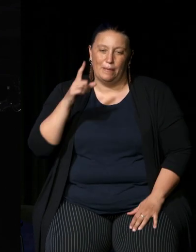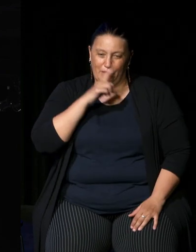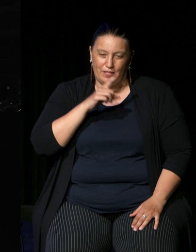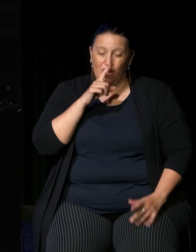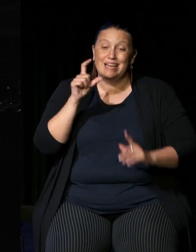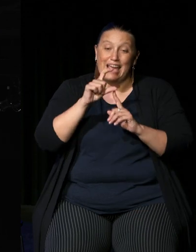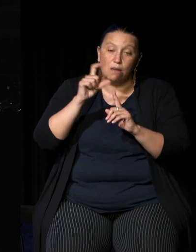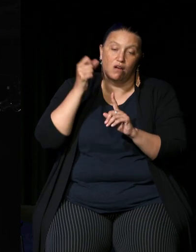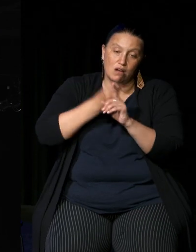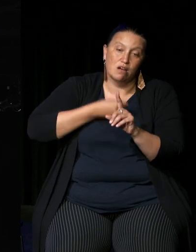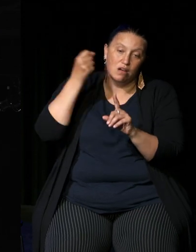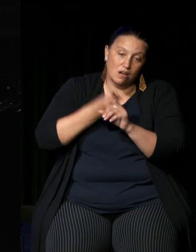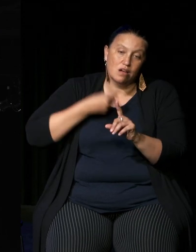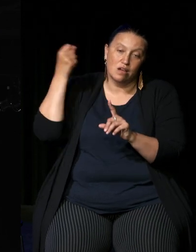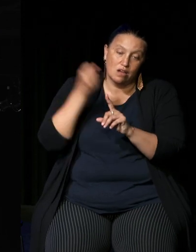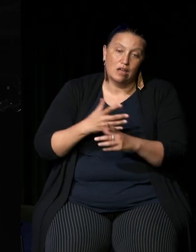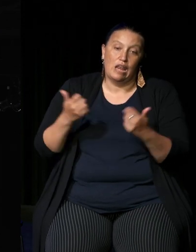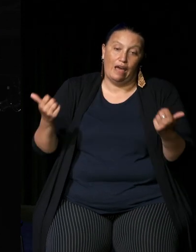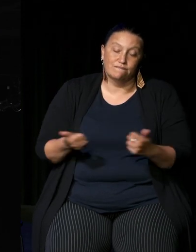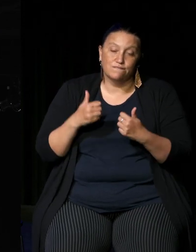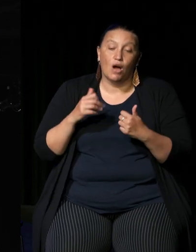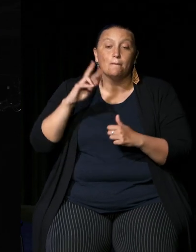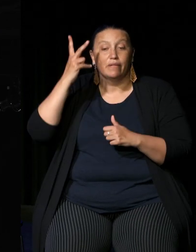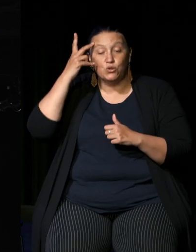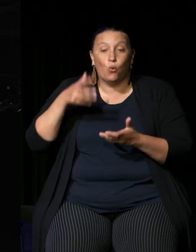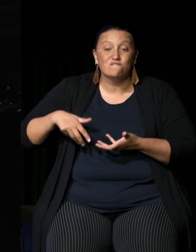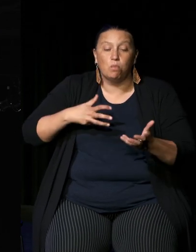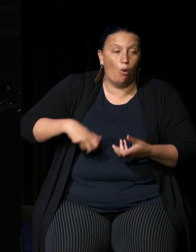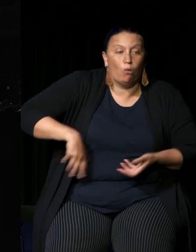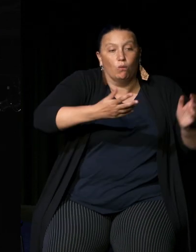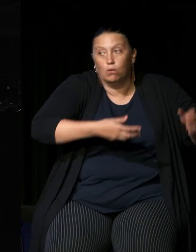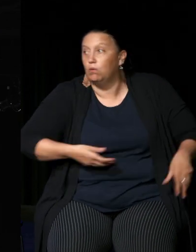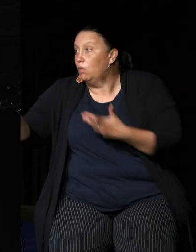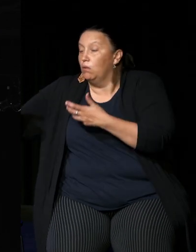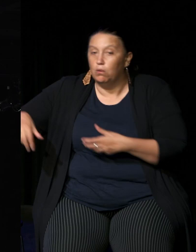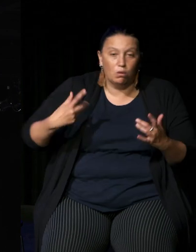it's been kicked around as a political football Point scoring endlessly between the parties